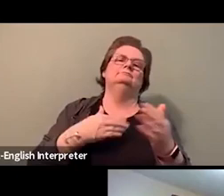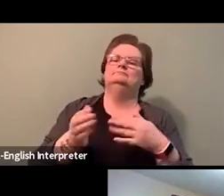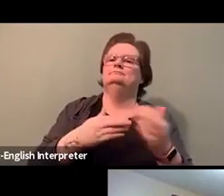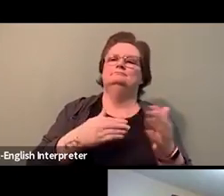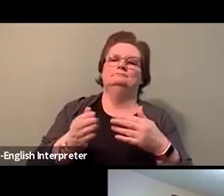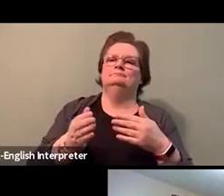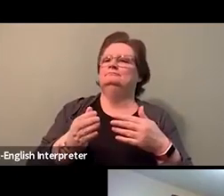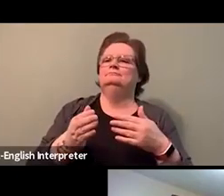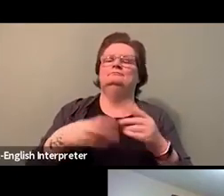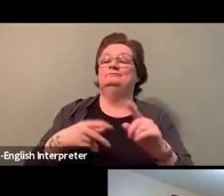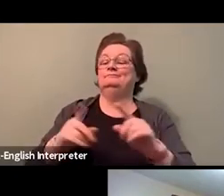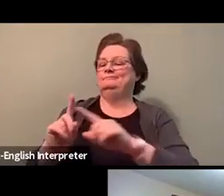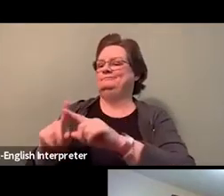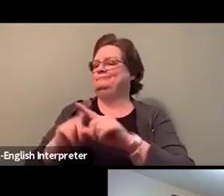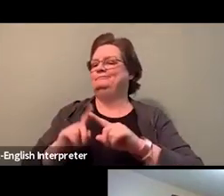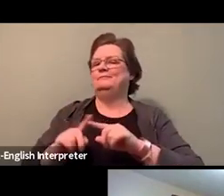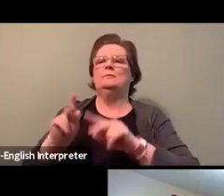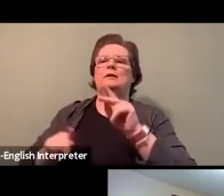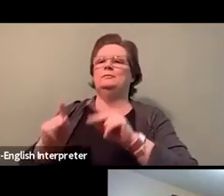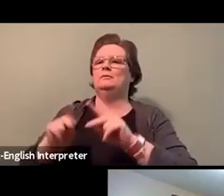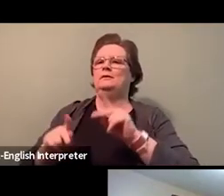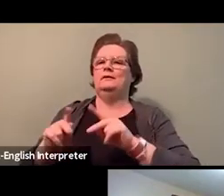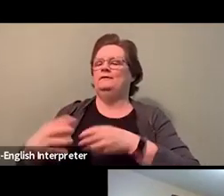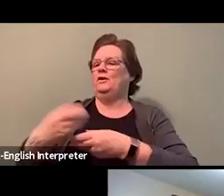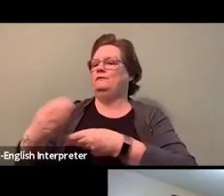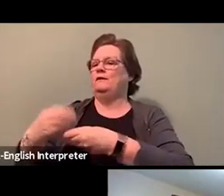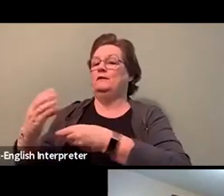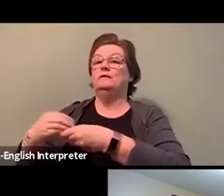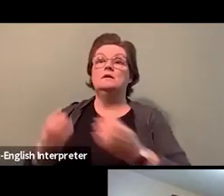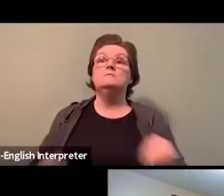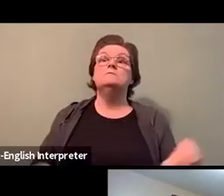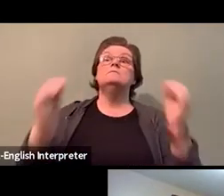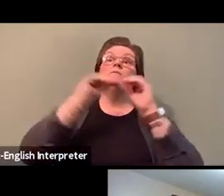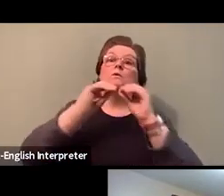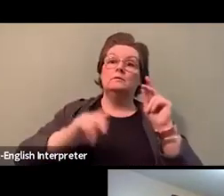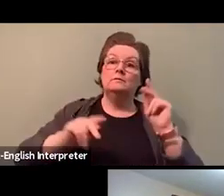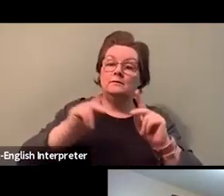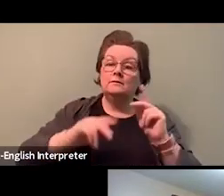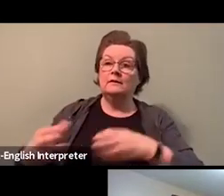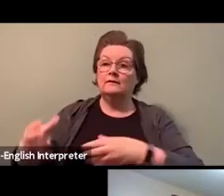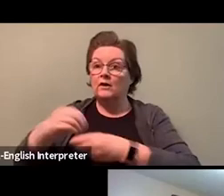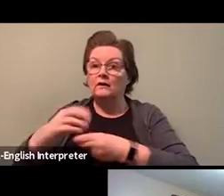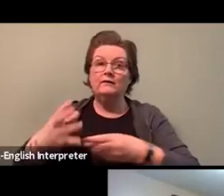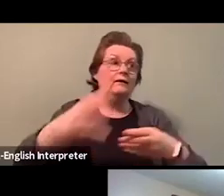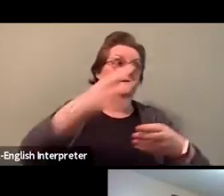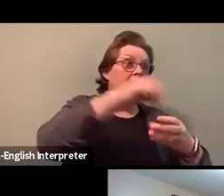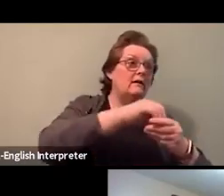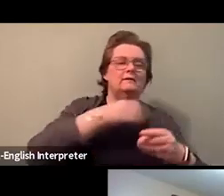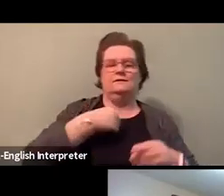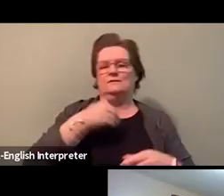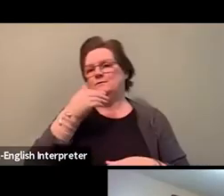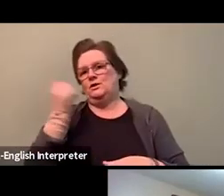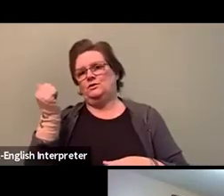the communication out there and the messaging out there. So the way we do it is we have a joint committee with management,